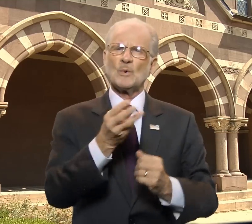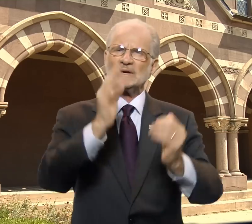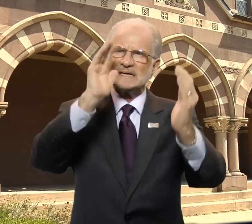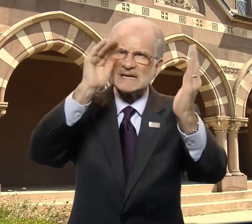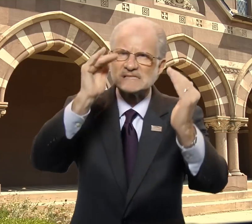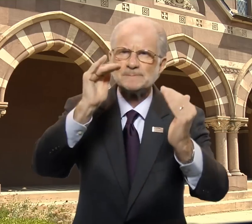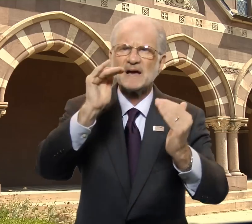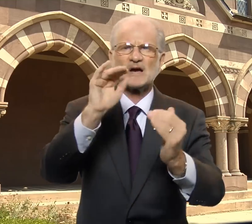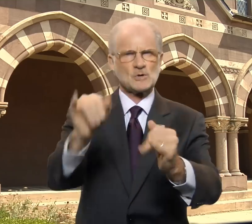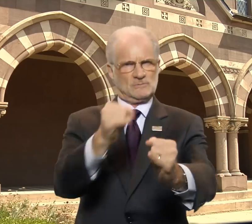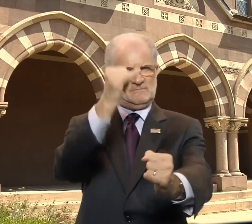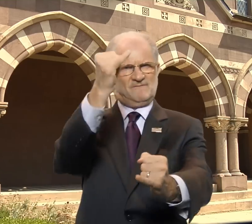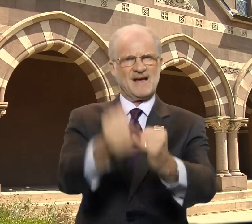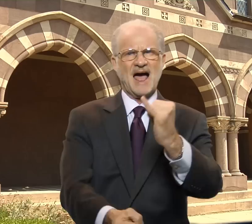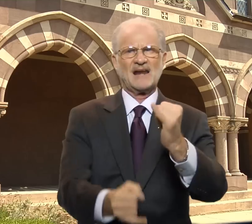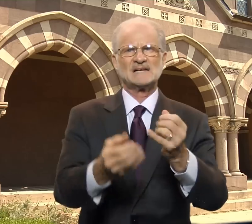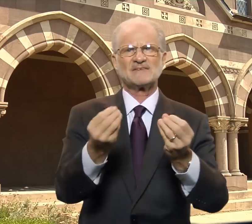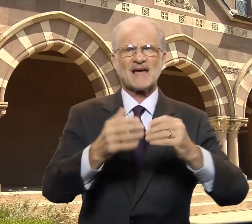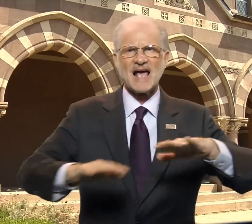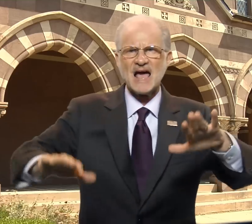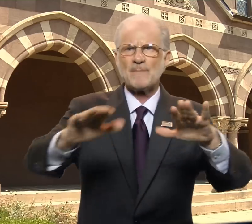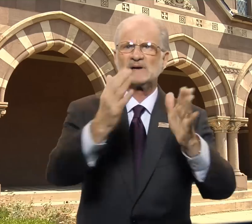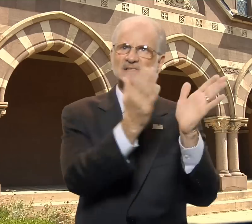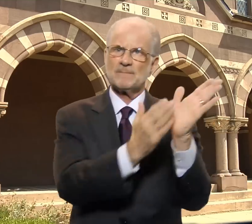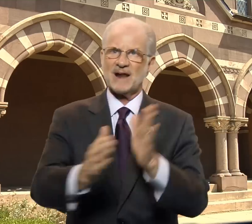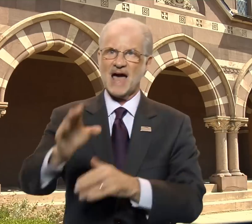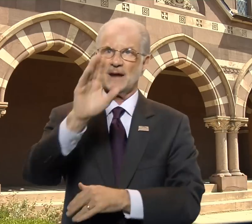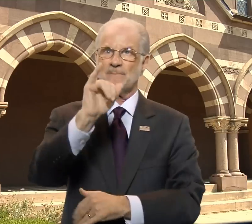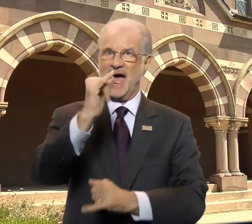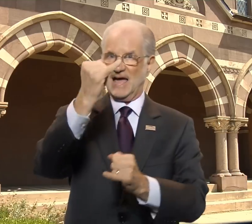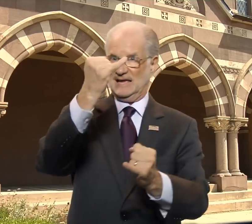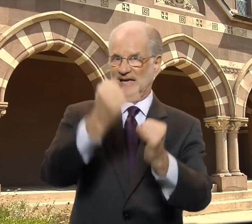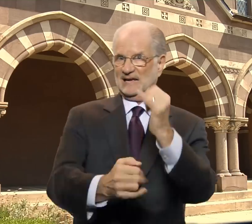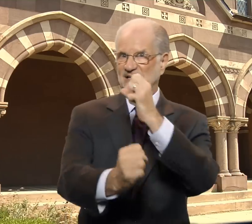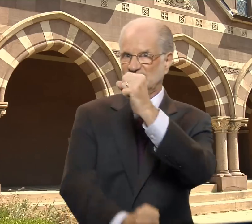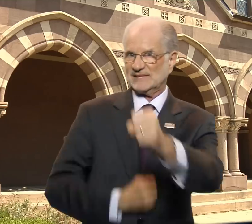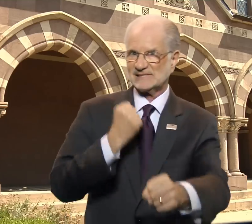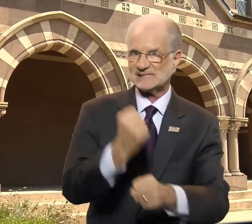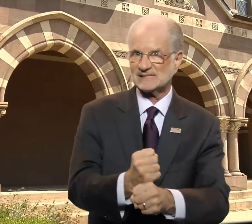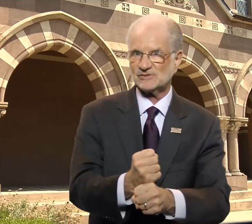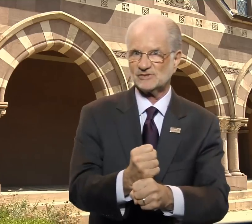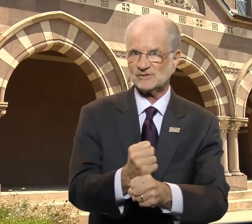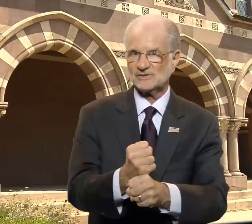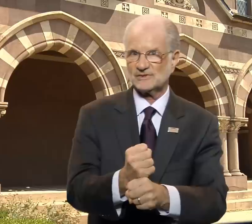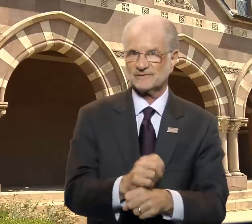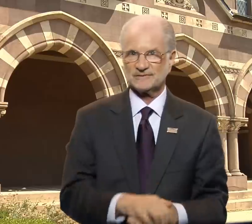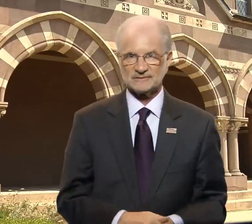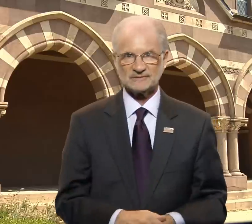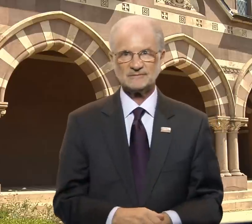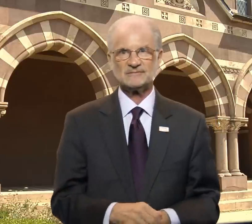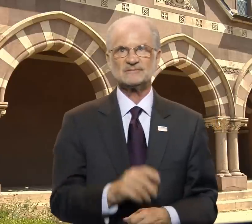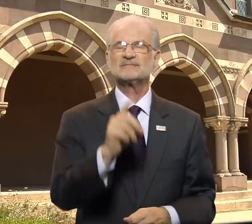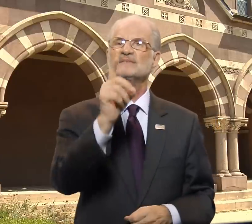We expect to finalize the campus plan by the end of the year.